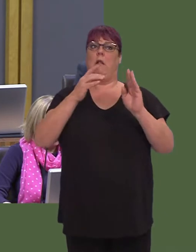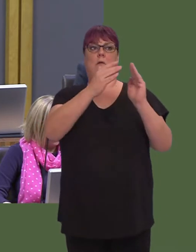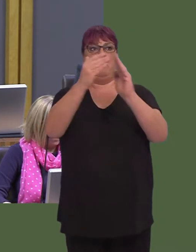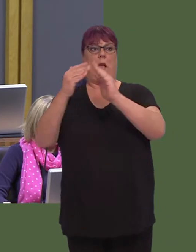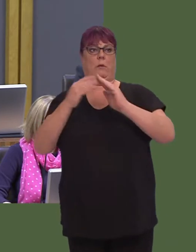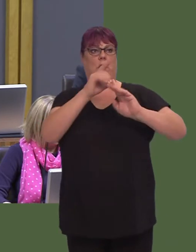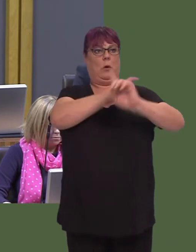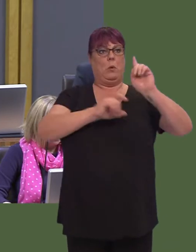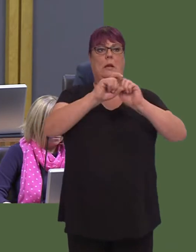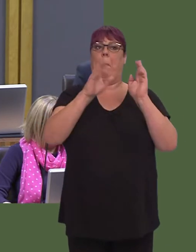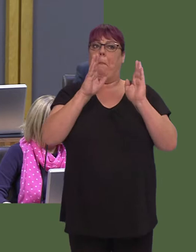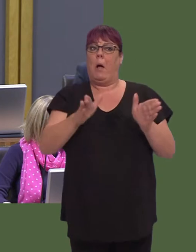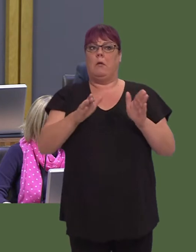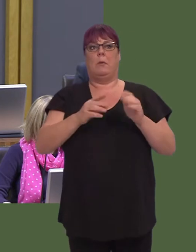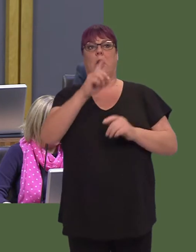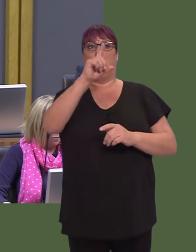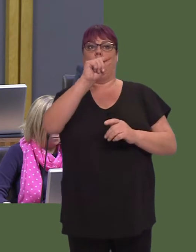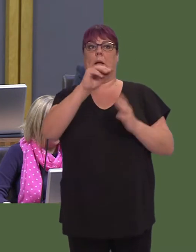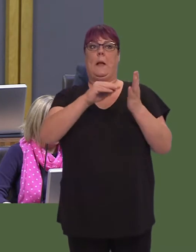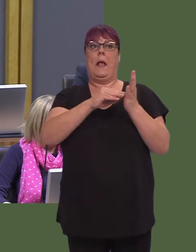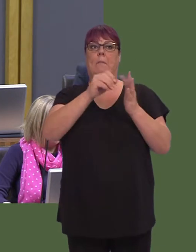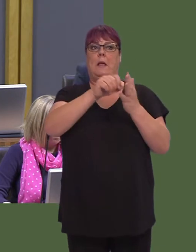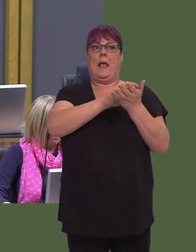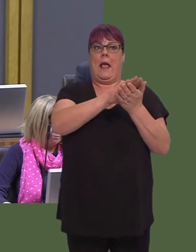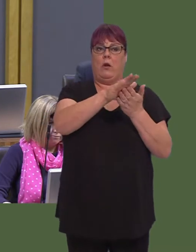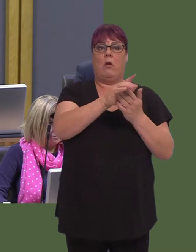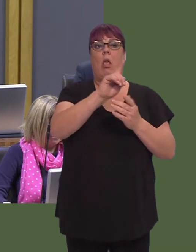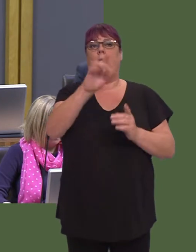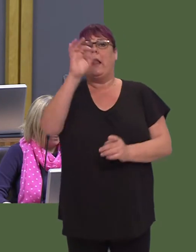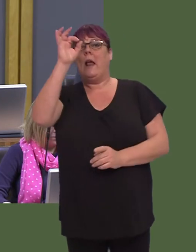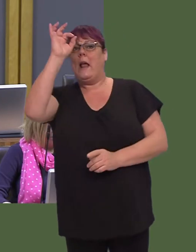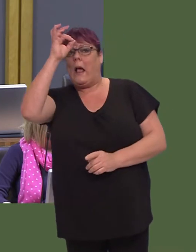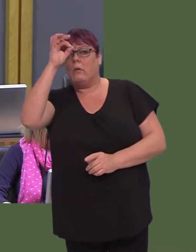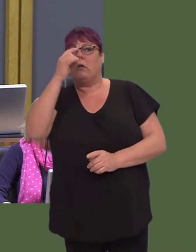which would allow local authorities then to take forward traffic orders for 30 mph when